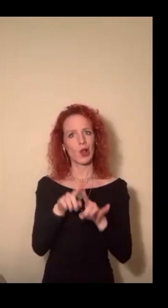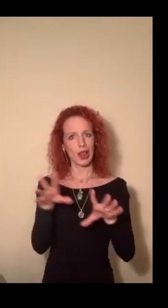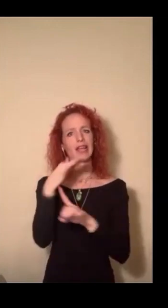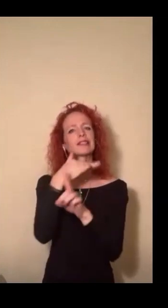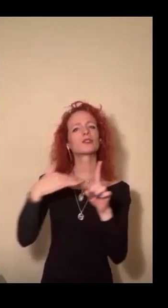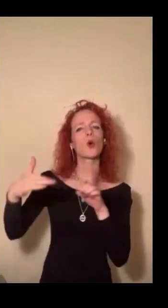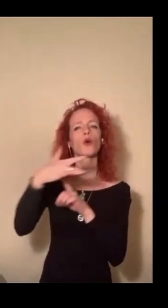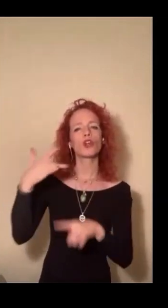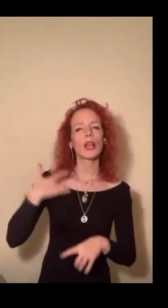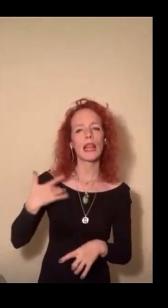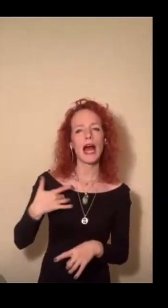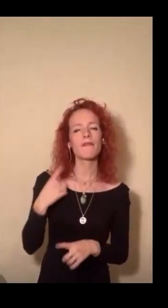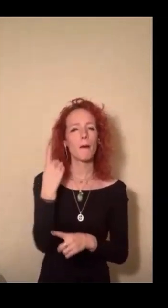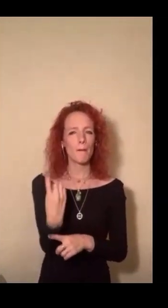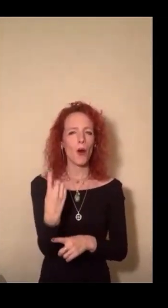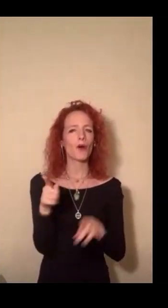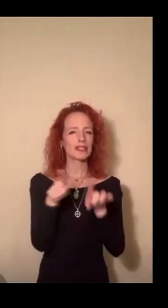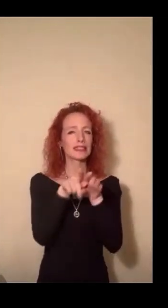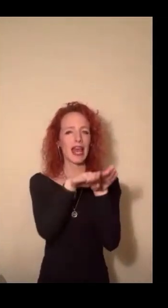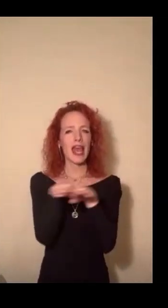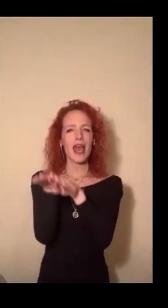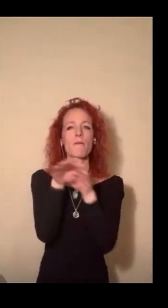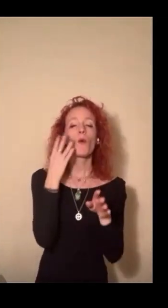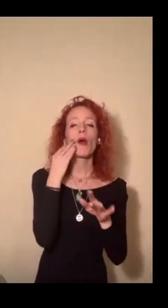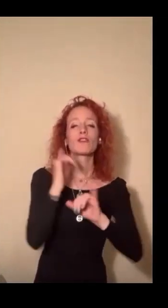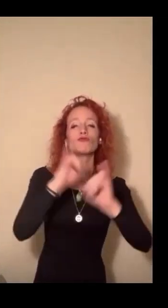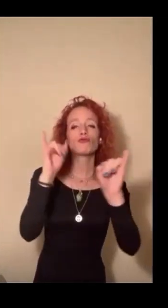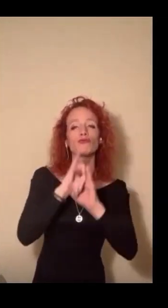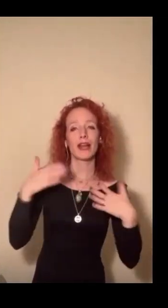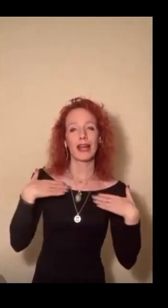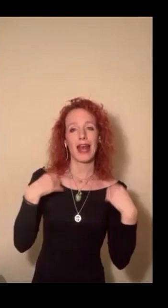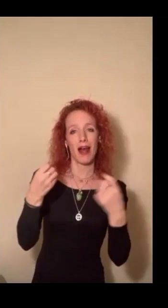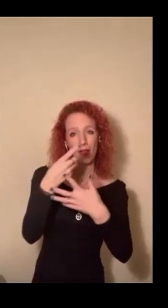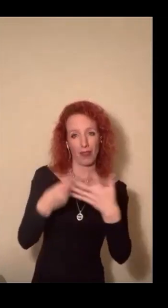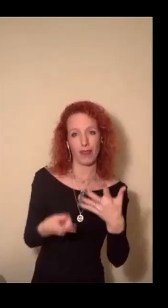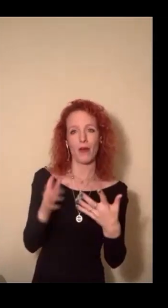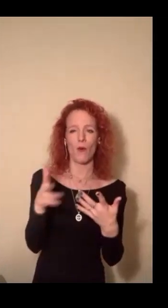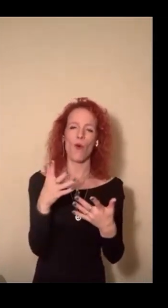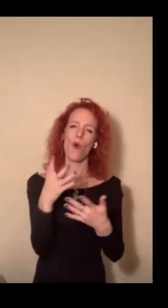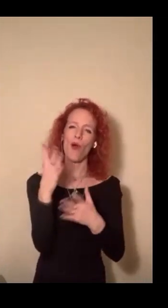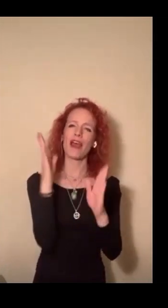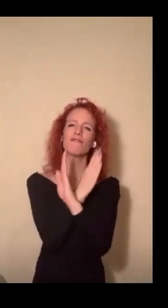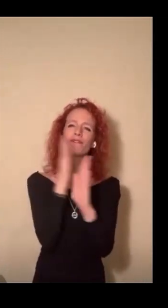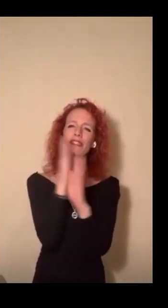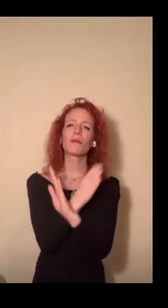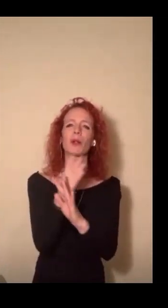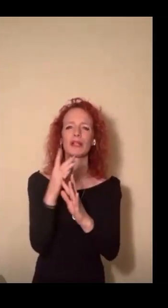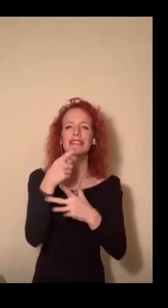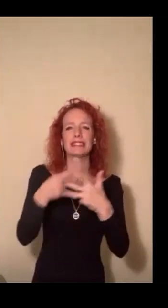like many people with chronic health conditions or invisible disabilities you only tend to see them when they're at their best